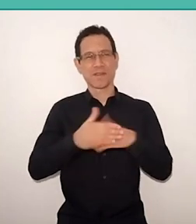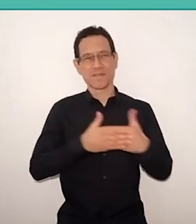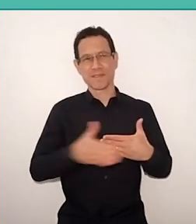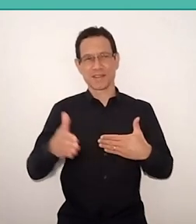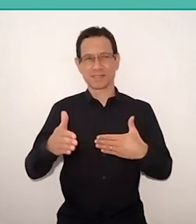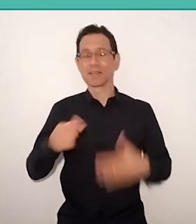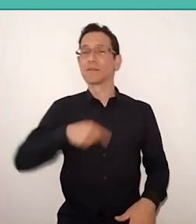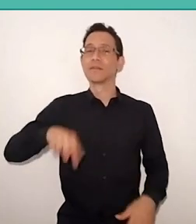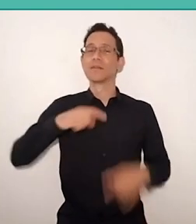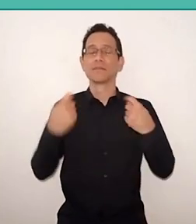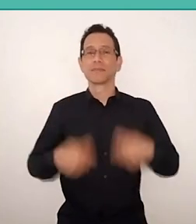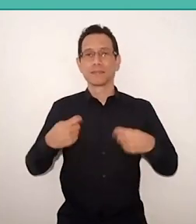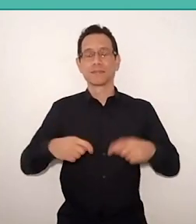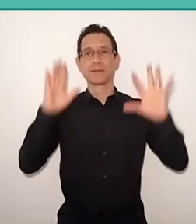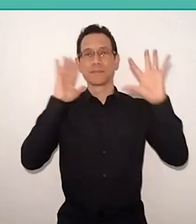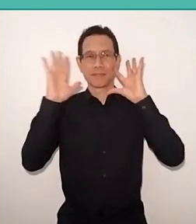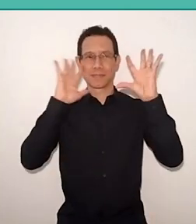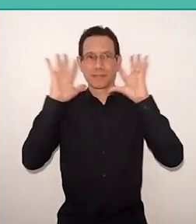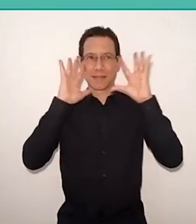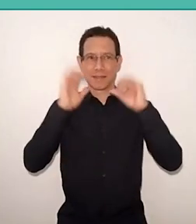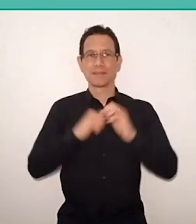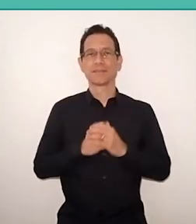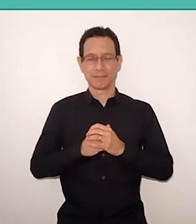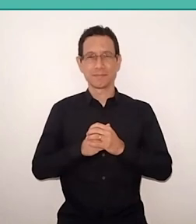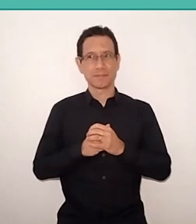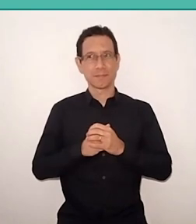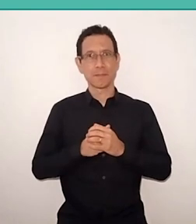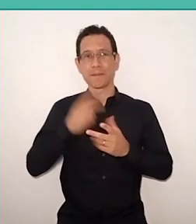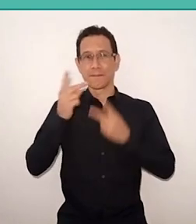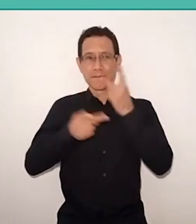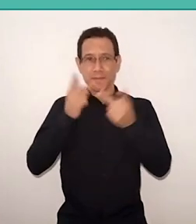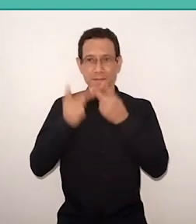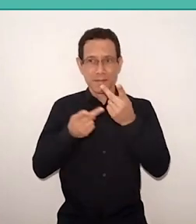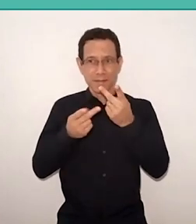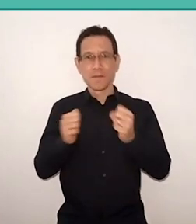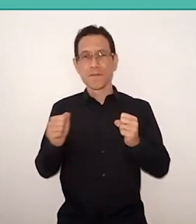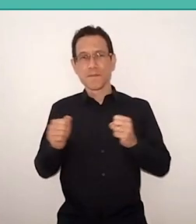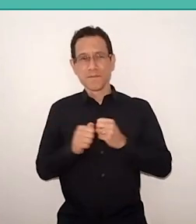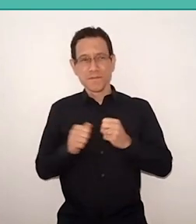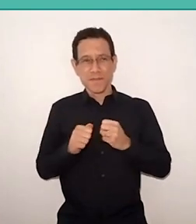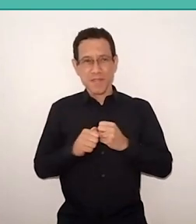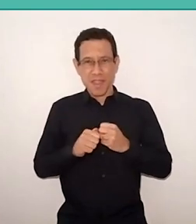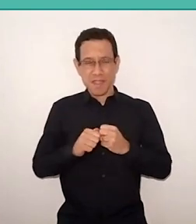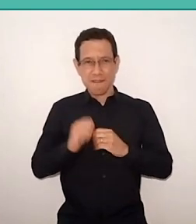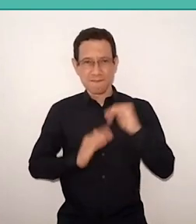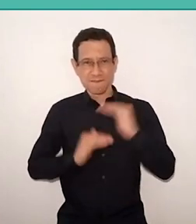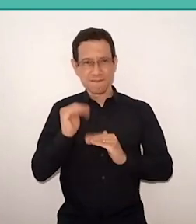a lot to think about what we say and what we do. That's why I rescued a phrase by Paulo Freire